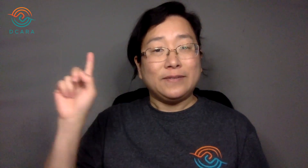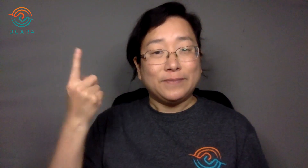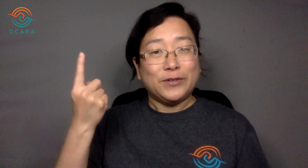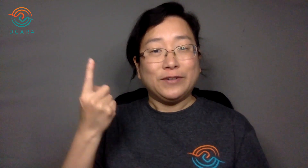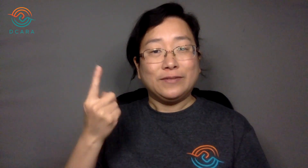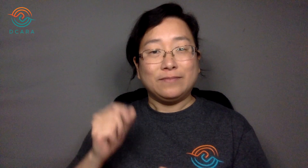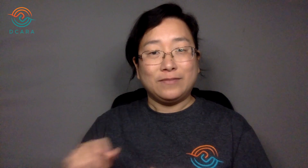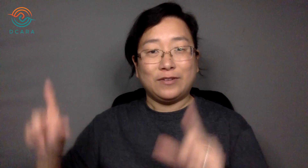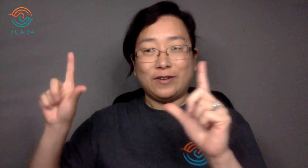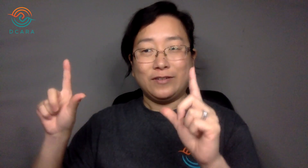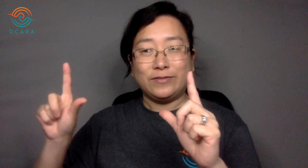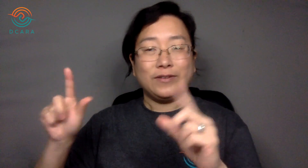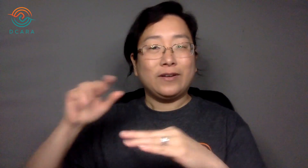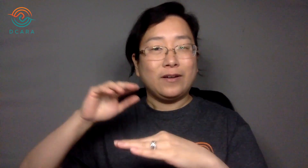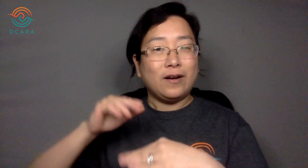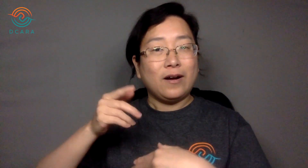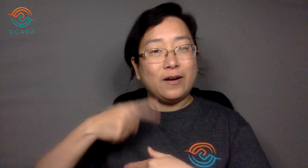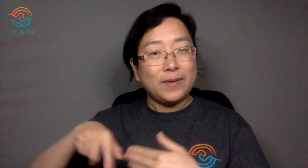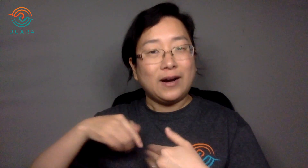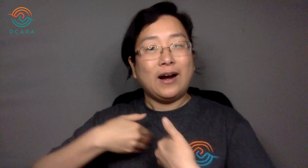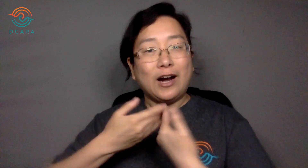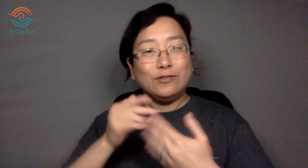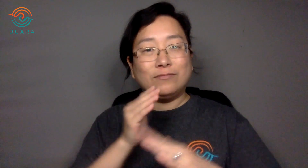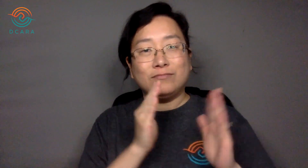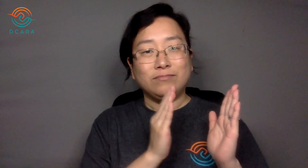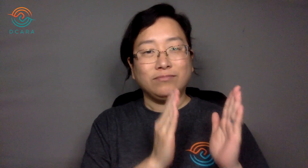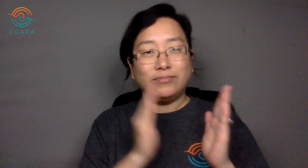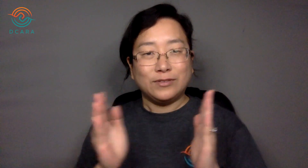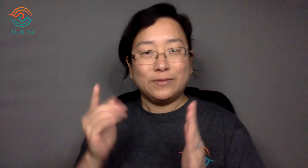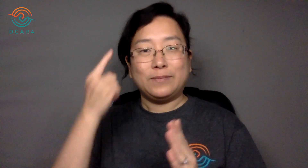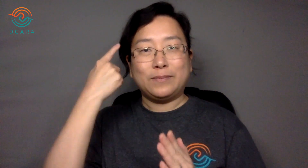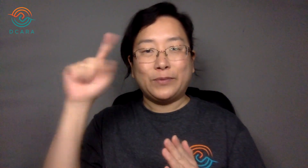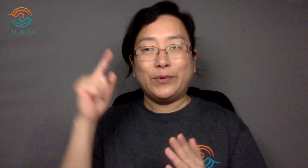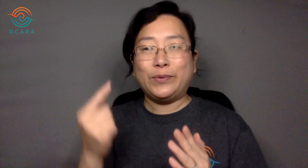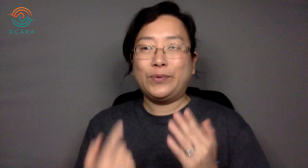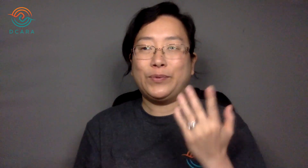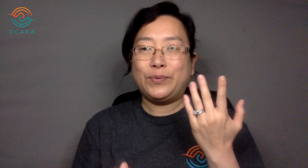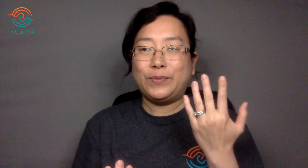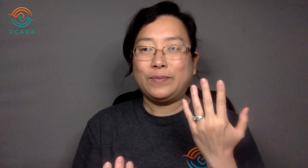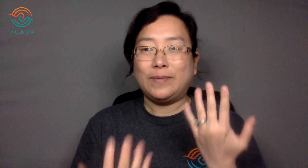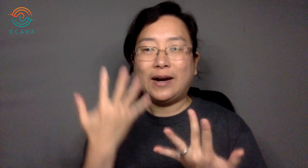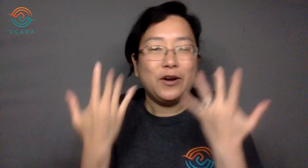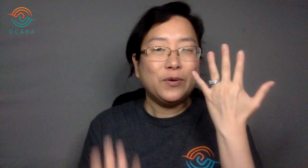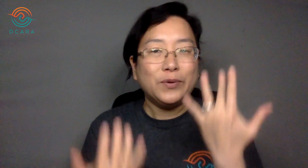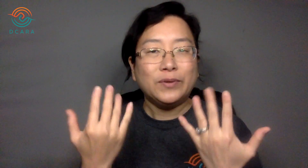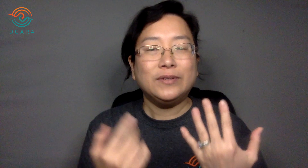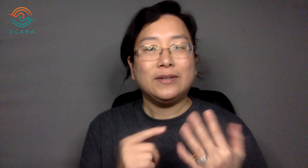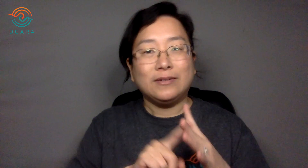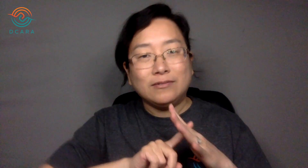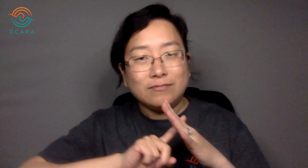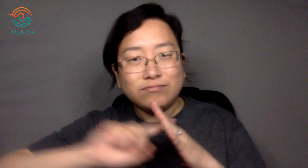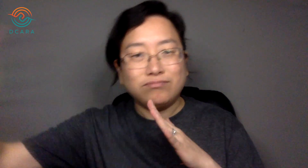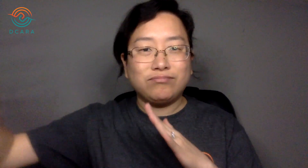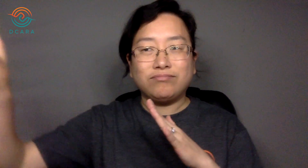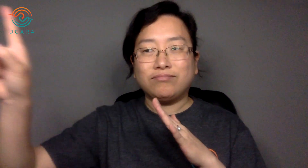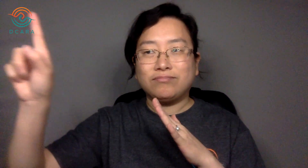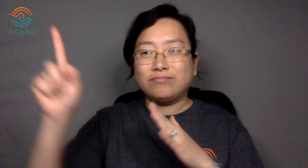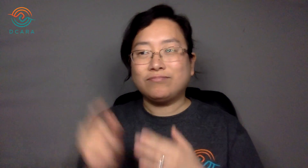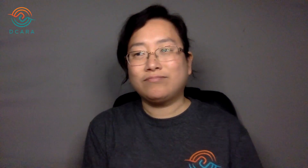See the first video about how to prepare and evacuate for a wildfire.